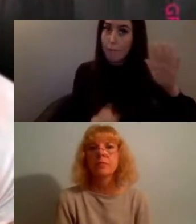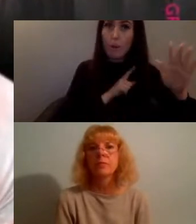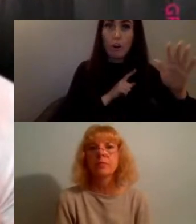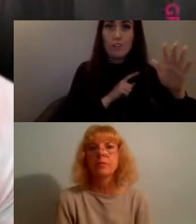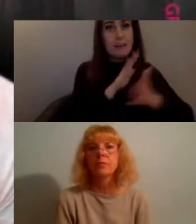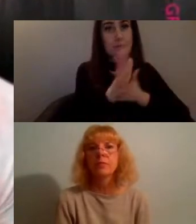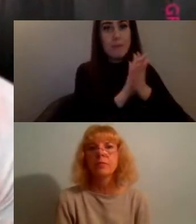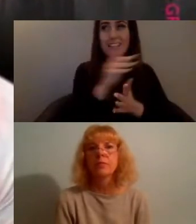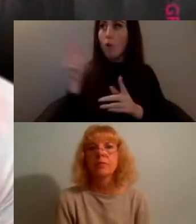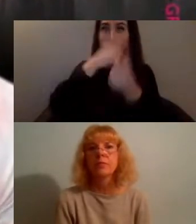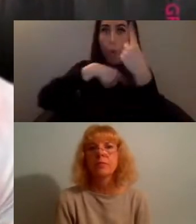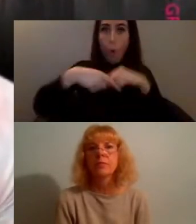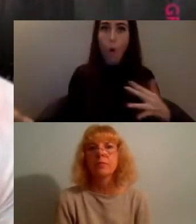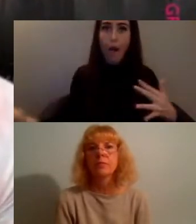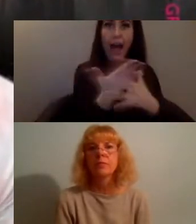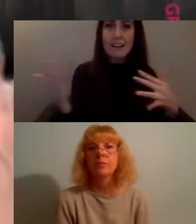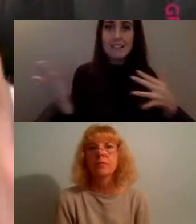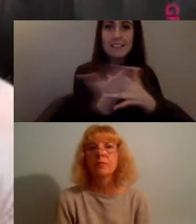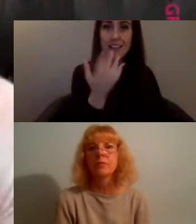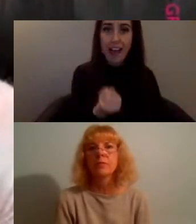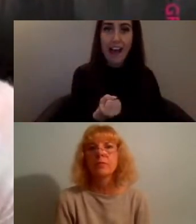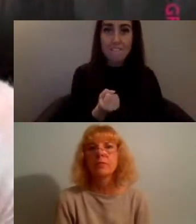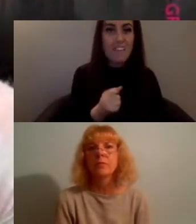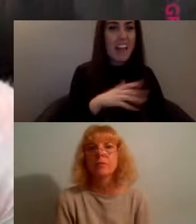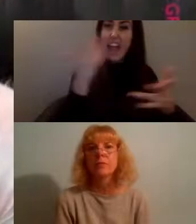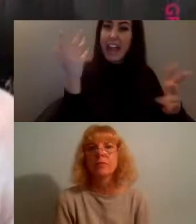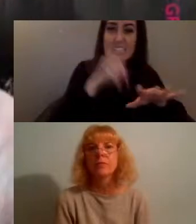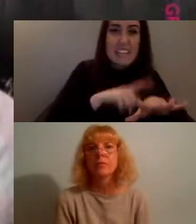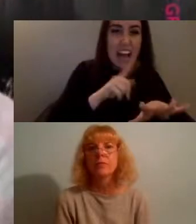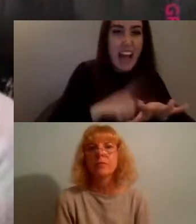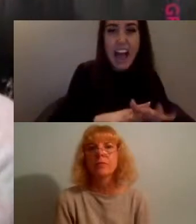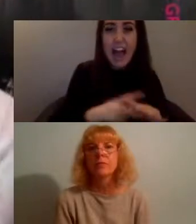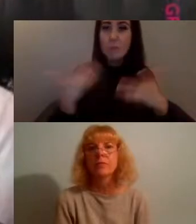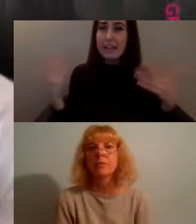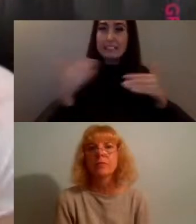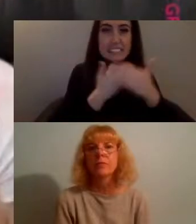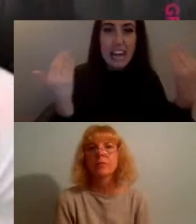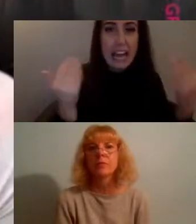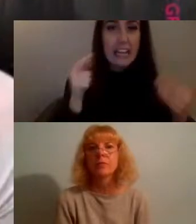anyone can access it at any time and that's great that's a really important thing but it's important